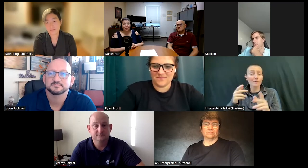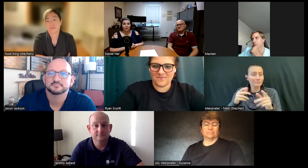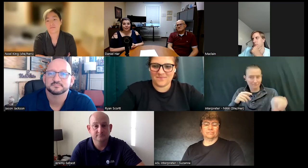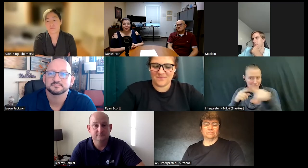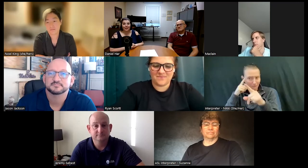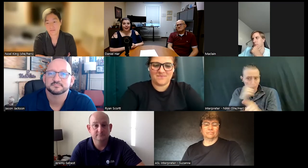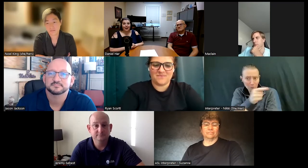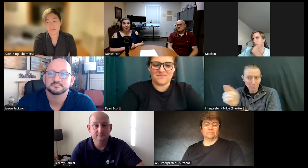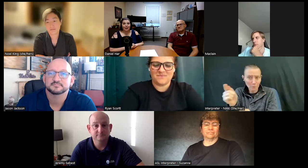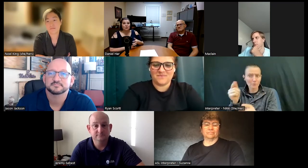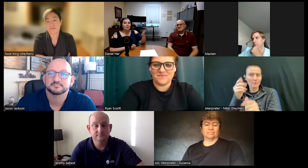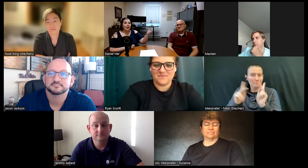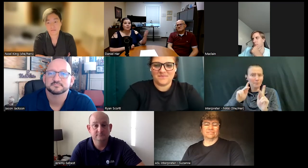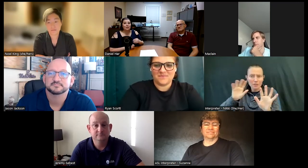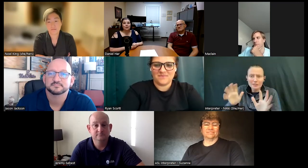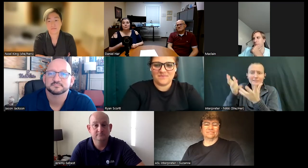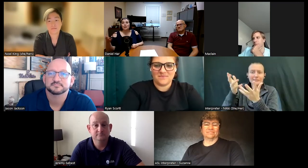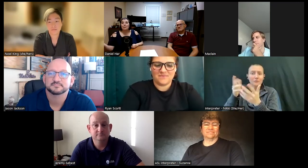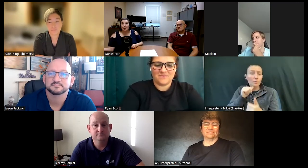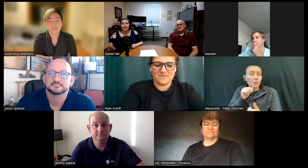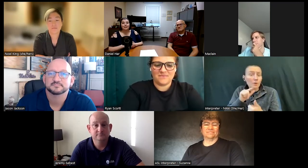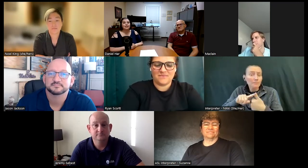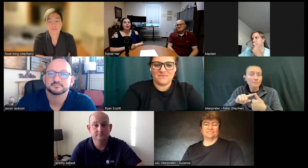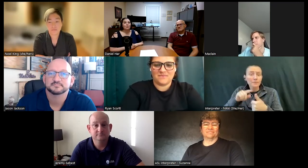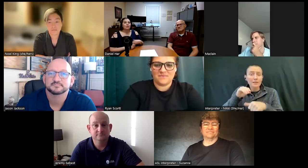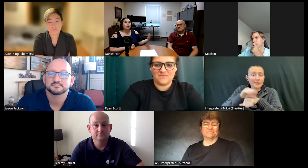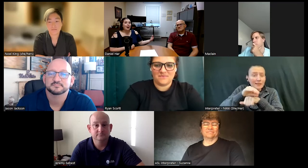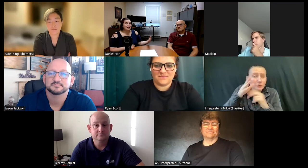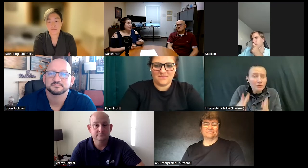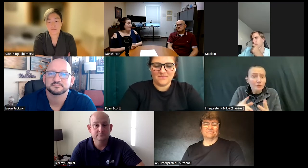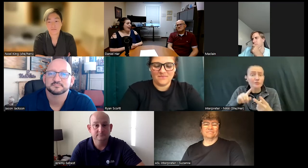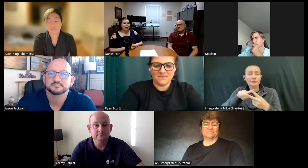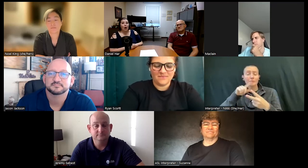life were school counselors were your parents were friends that you had in